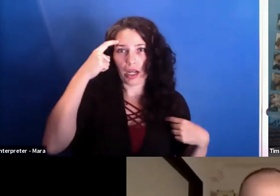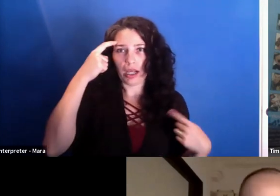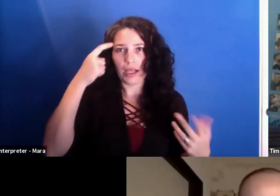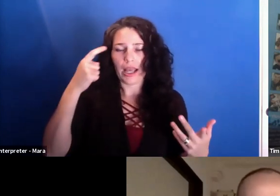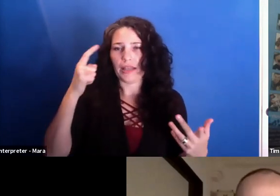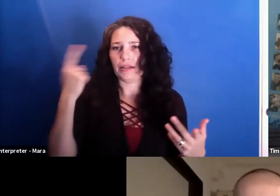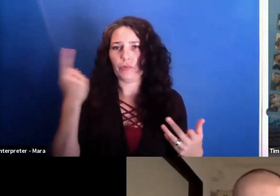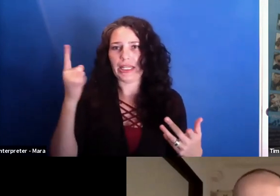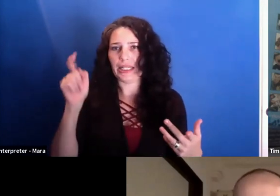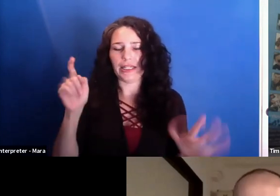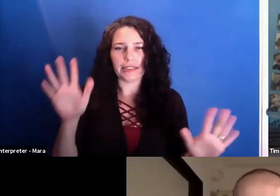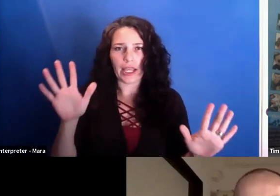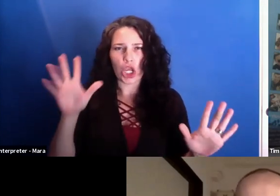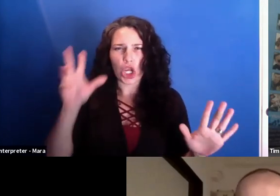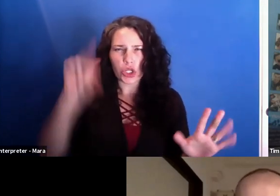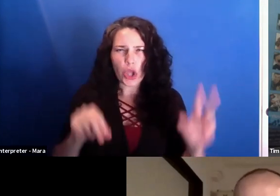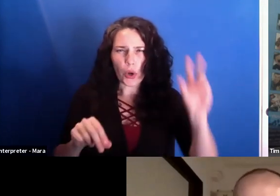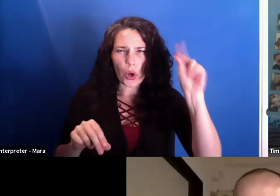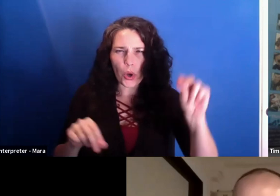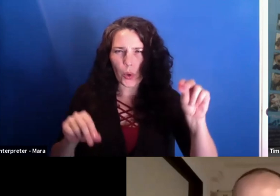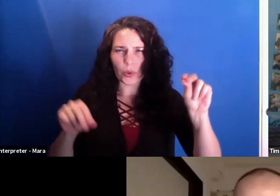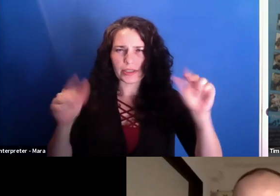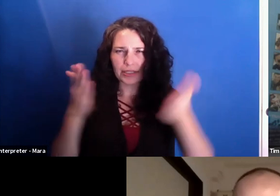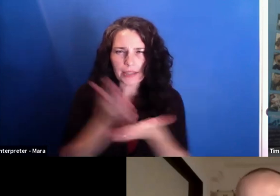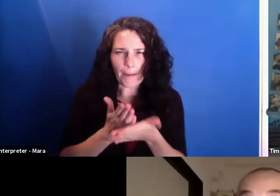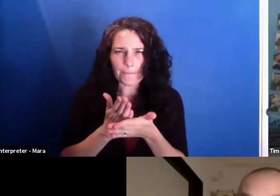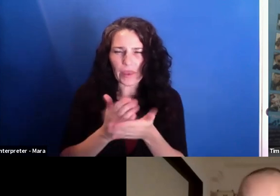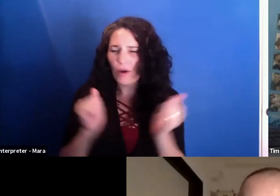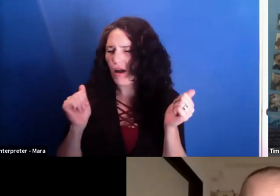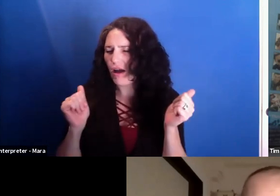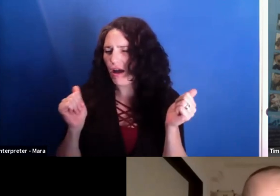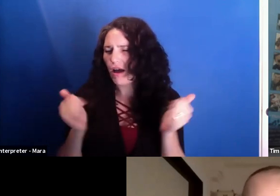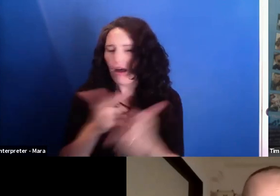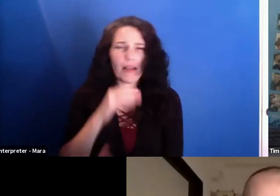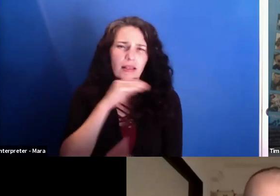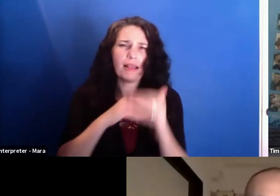Every single thing that you're seeing are lies. We're going to investigate it.